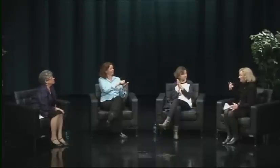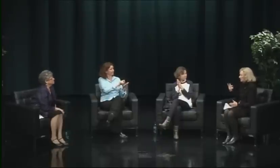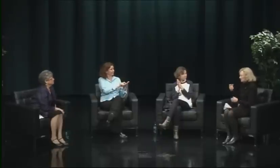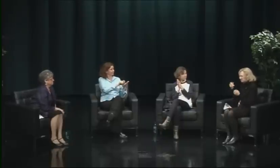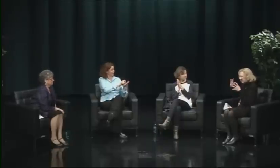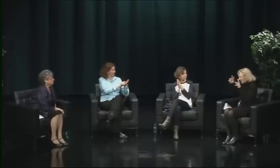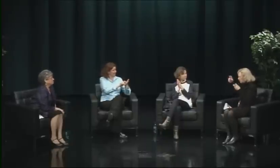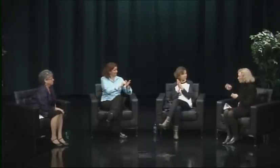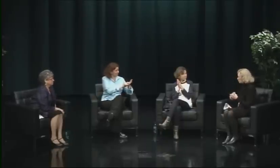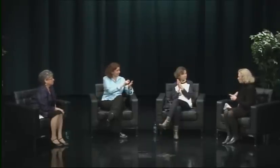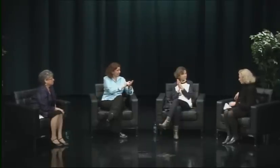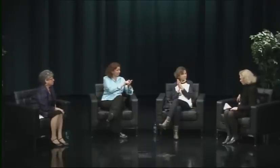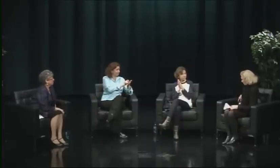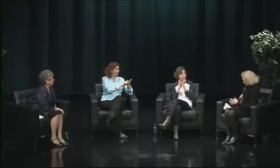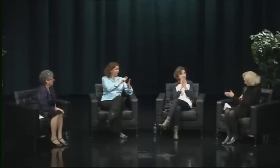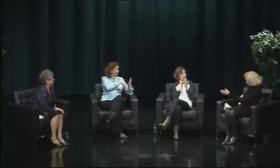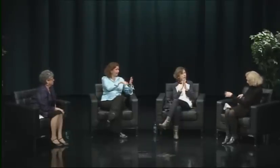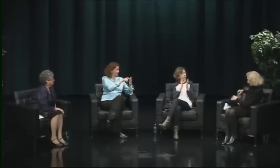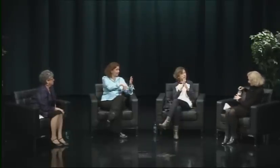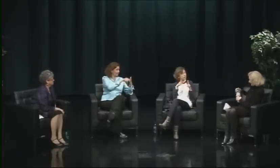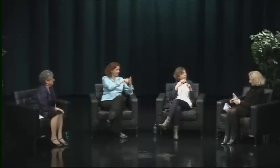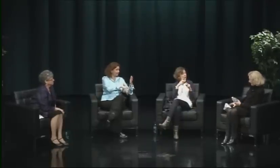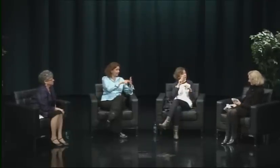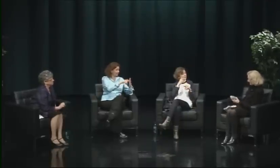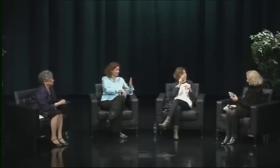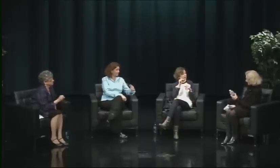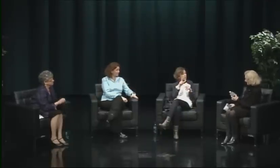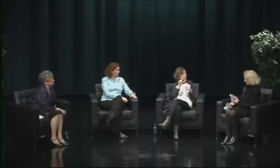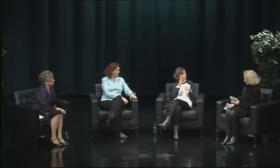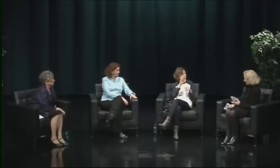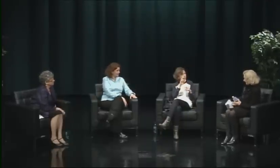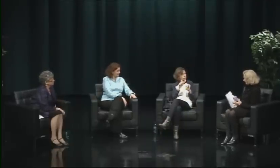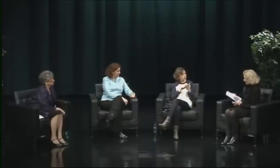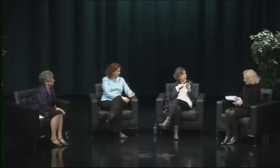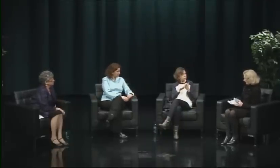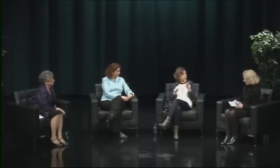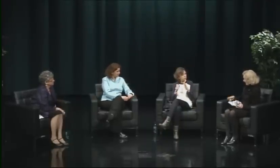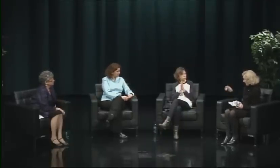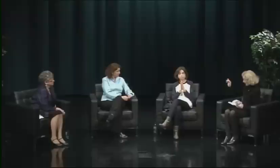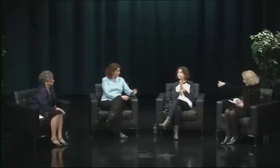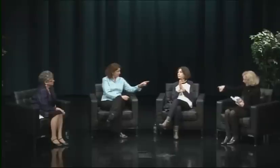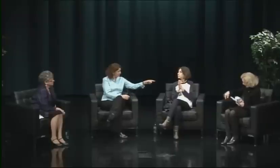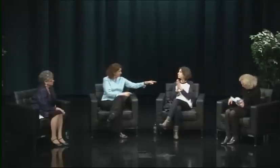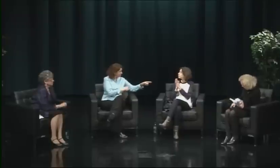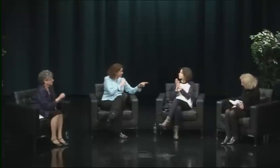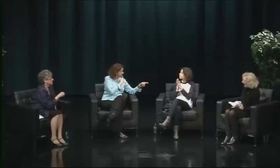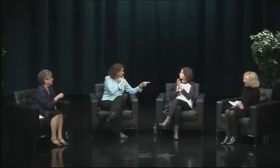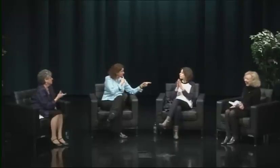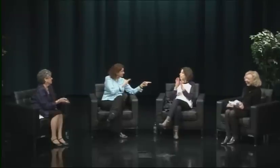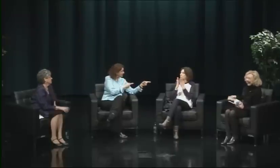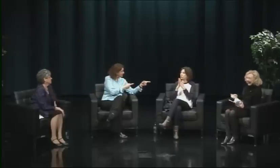Now, unfortunately, we do have to close, but I want to thank all of our panelists here today. I hope what they shared with us today has had an influence on our audience